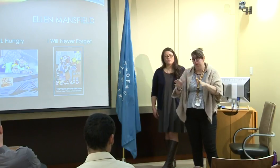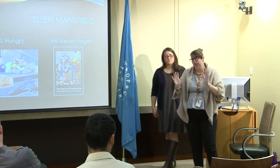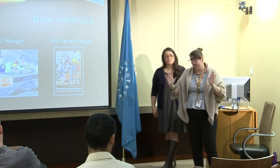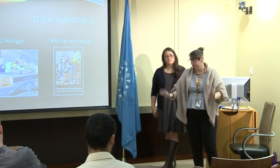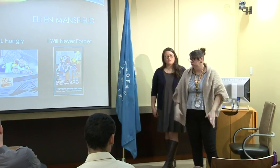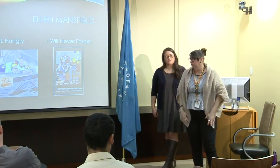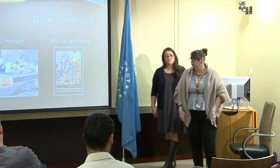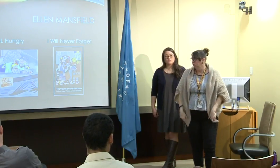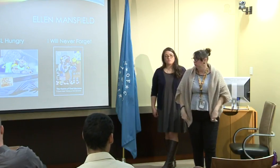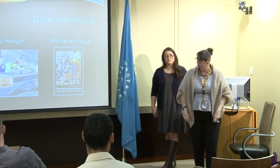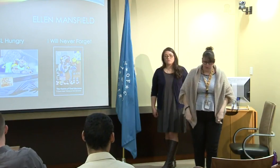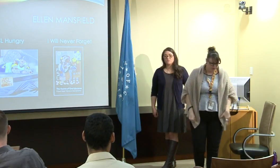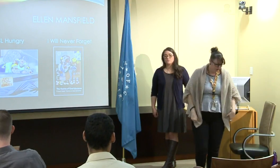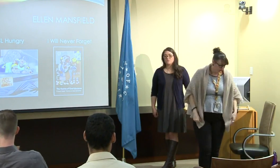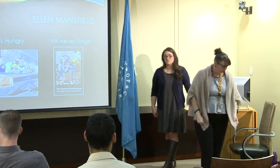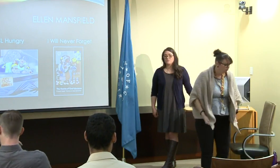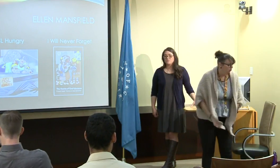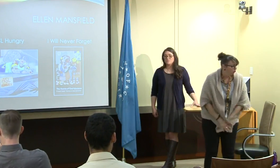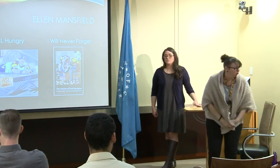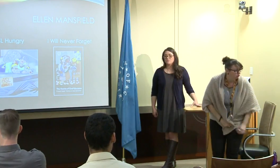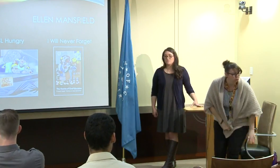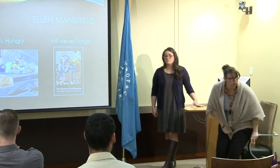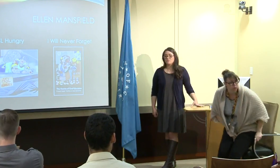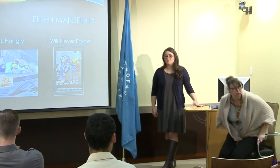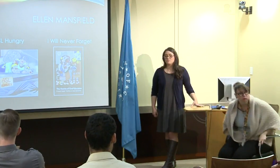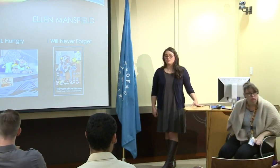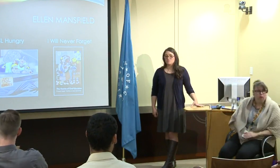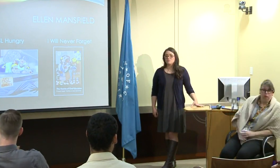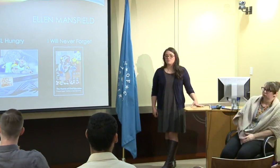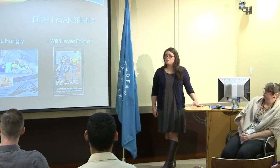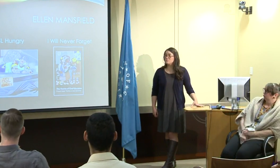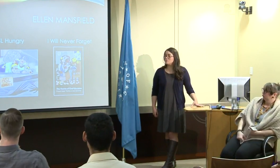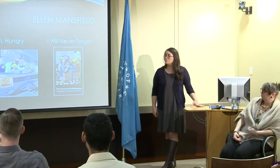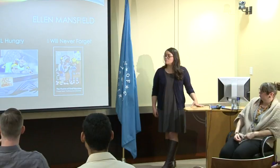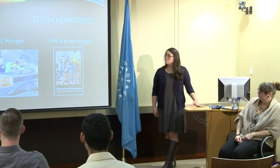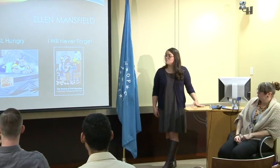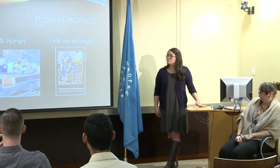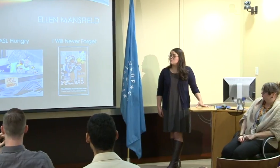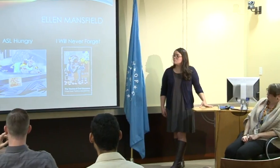And it was still left to the deaf person to do all the work.